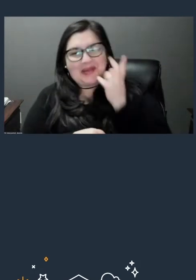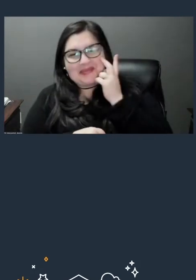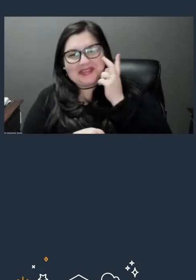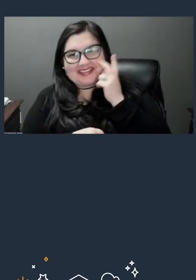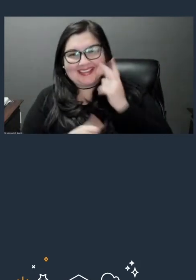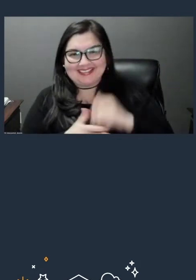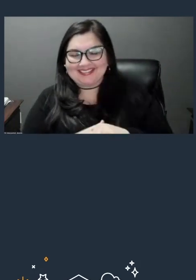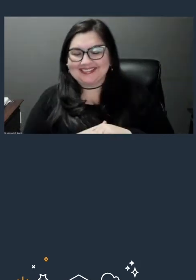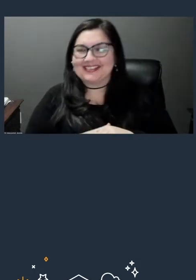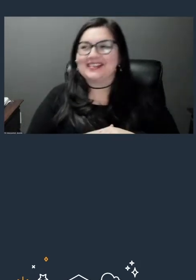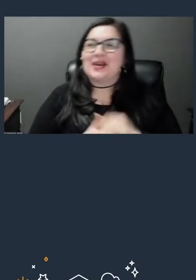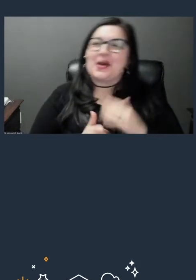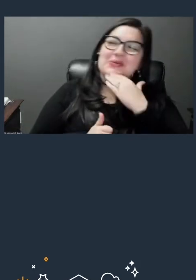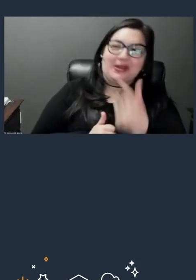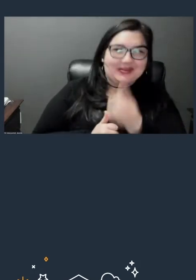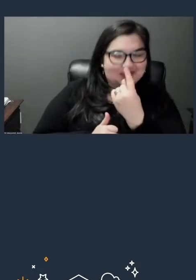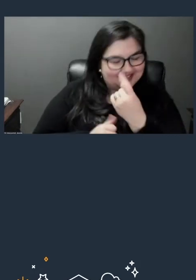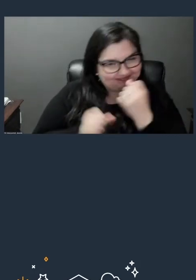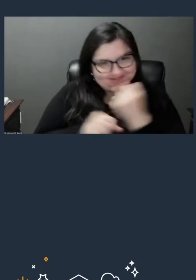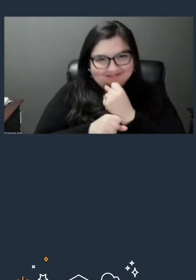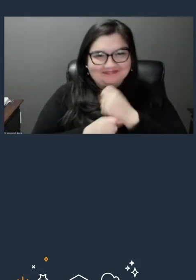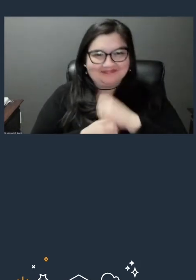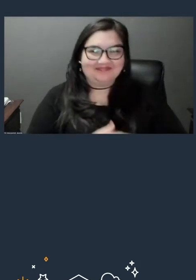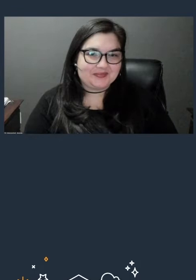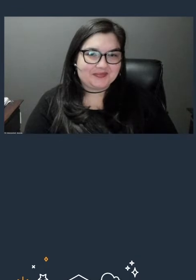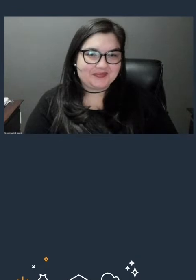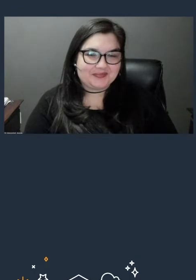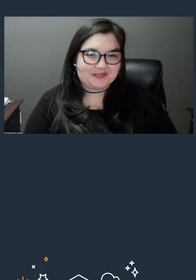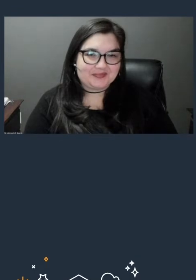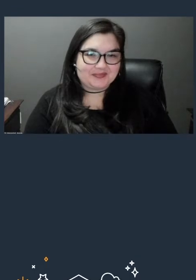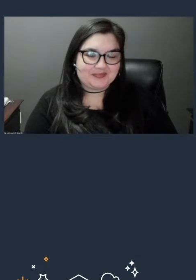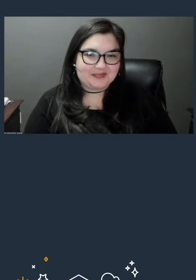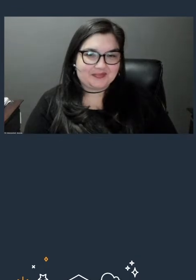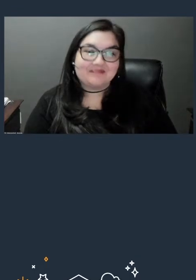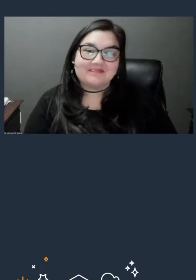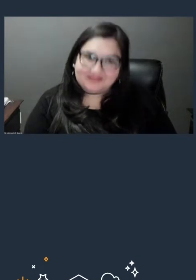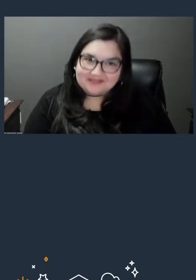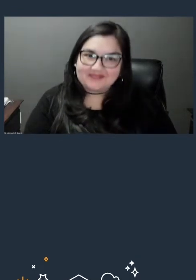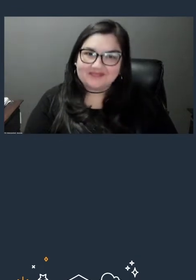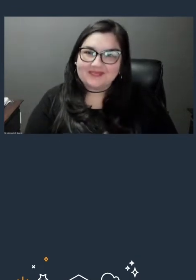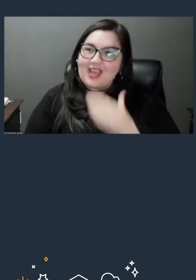Good one. All right. Right, thanks Christie. Those jokes were very special.